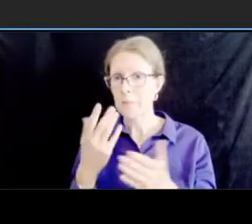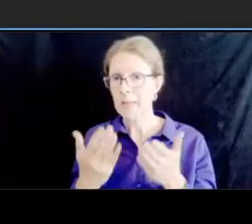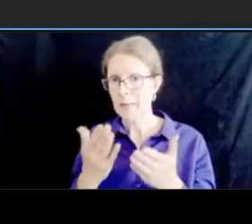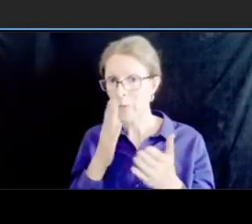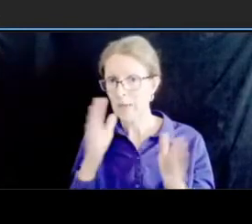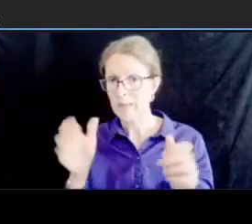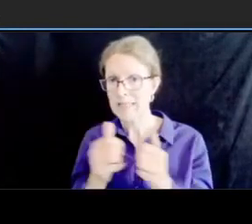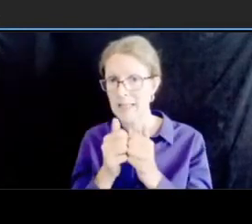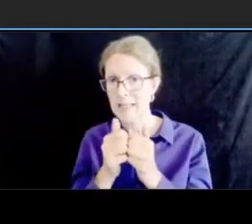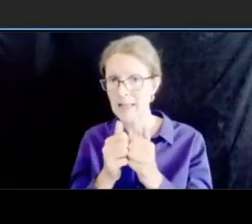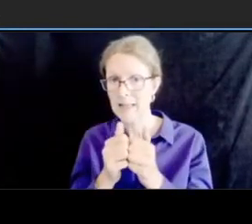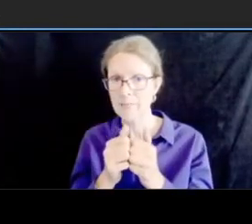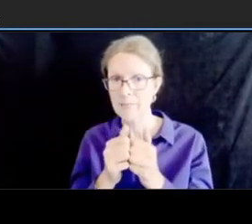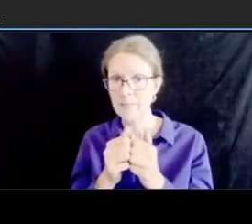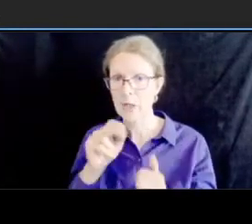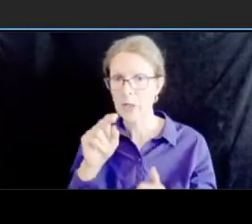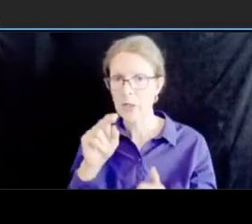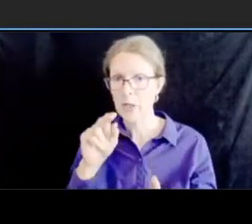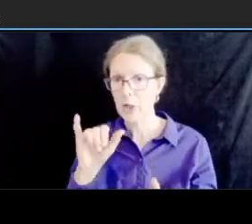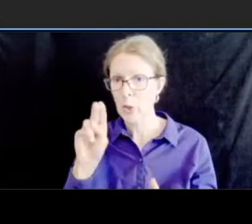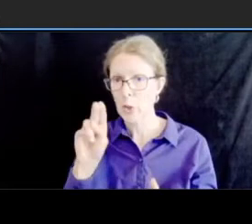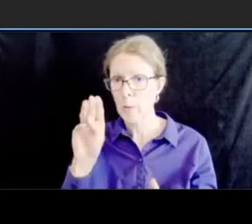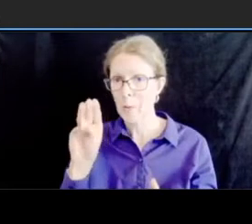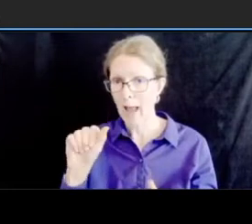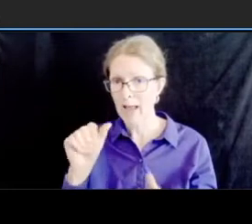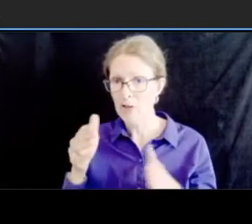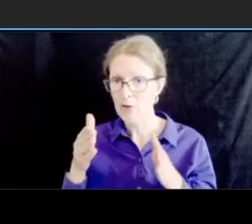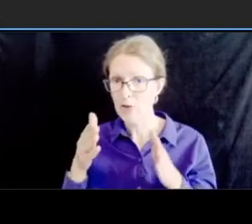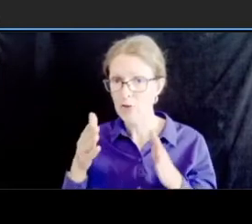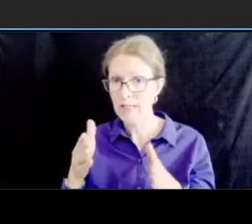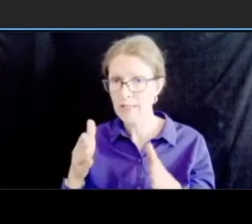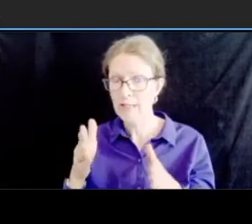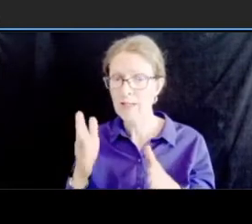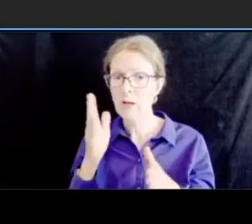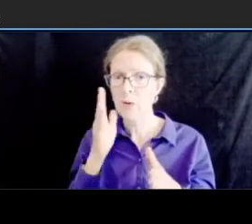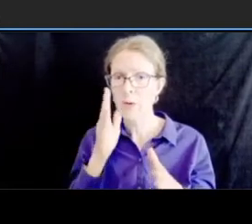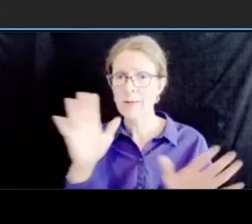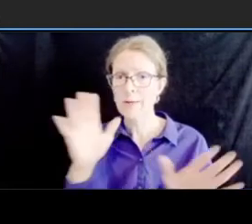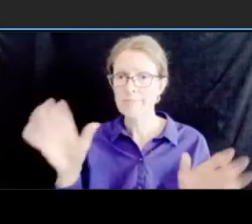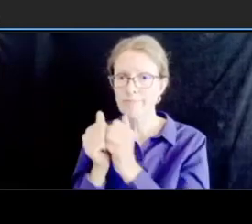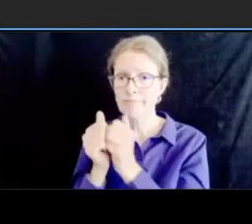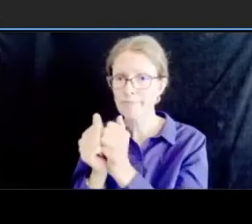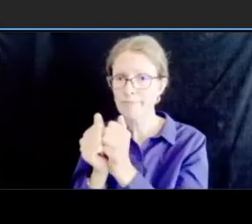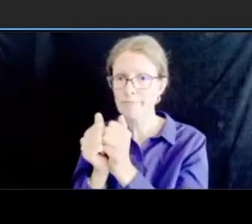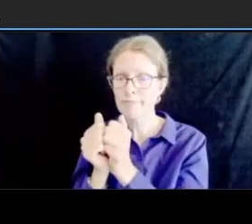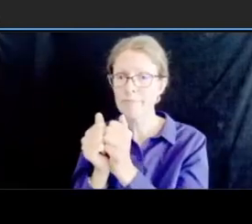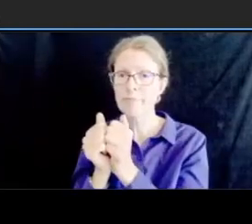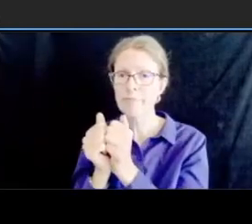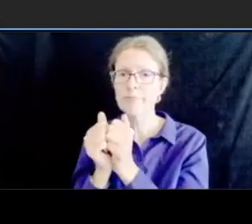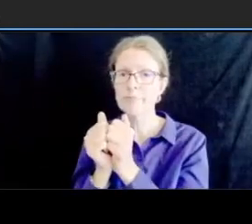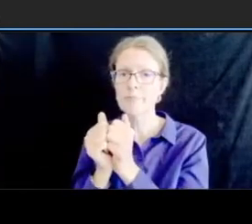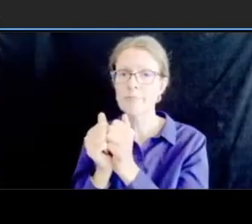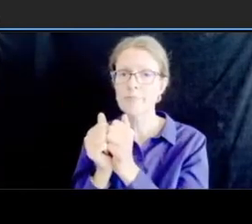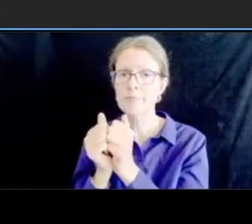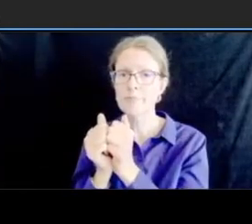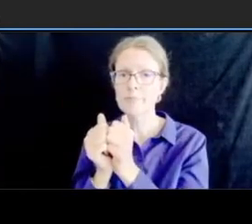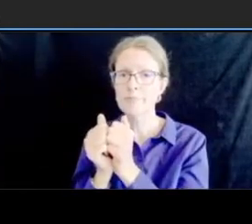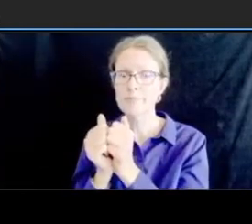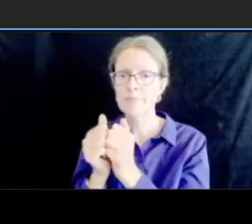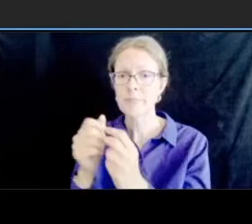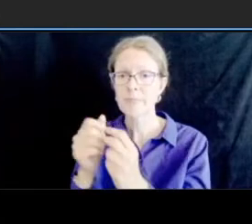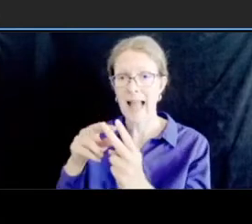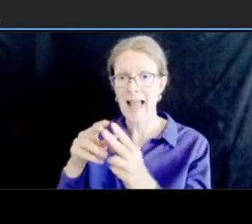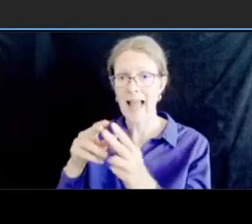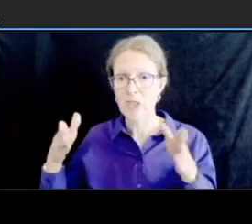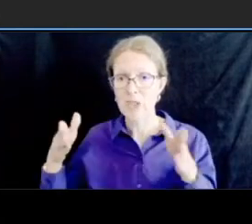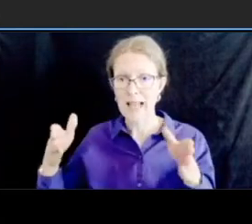um consolidated to you know on either on either side using either albemarle uh or um uh